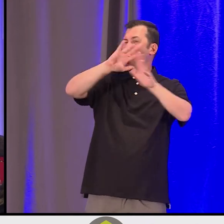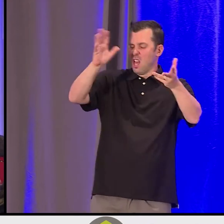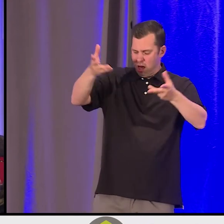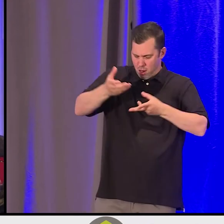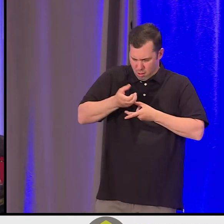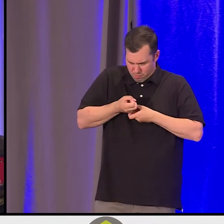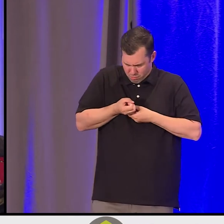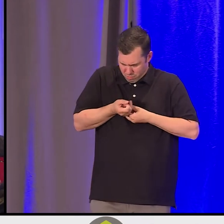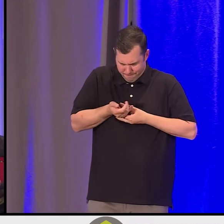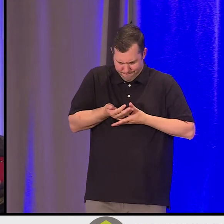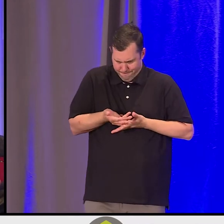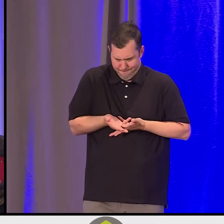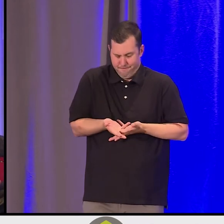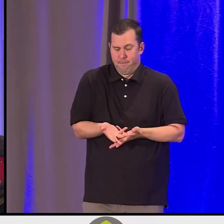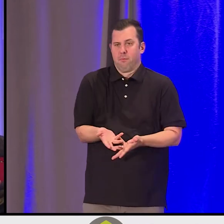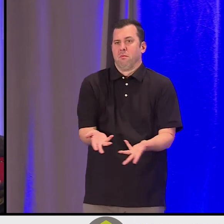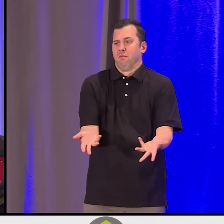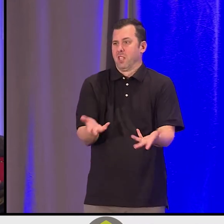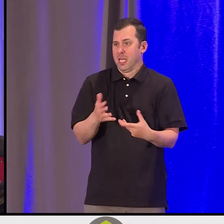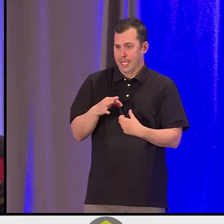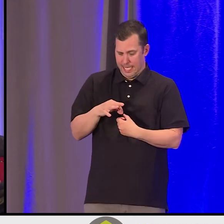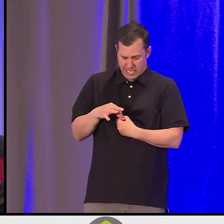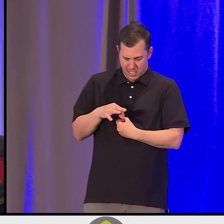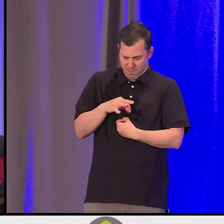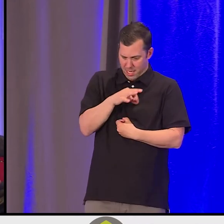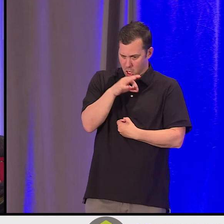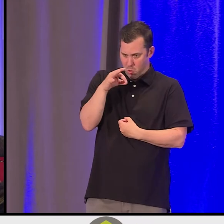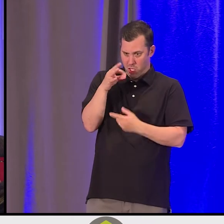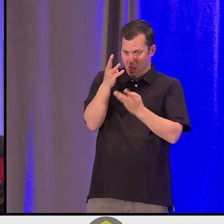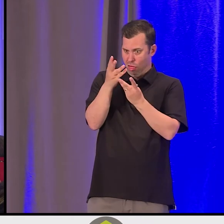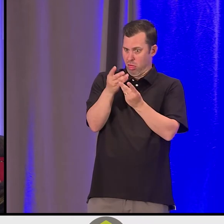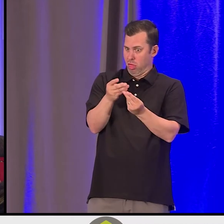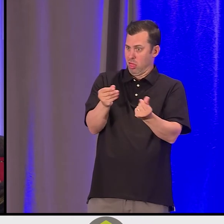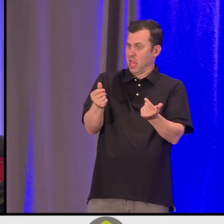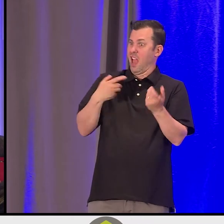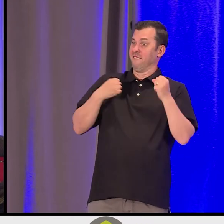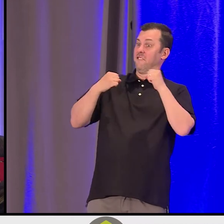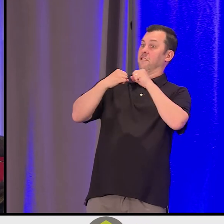or when your spirit just feels like you've -- you've left it all out there. If you've been in sports,